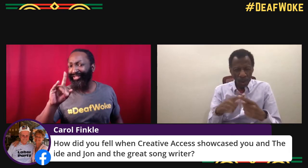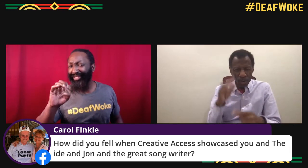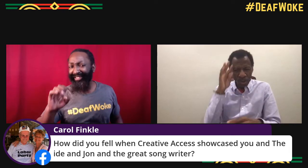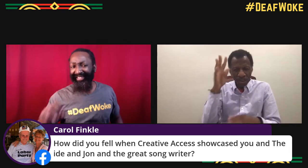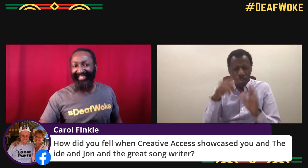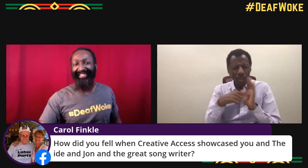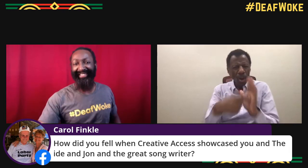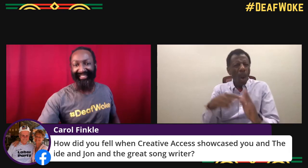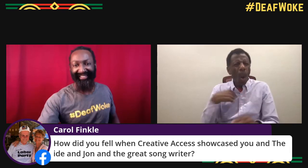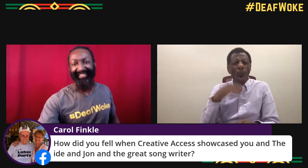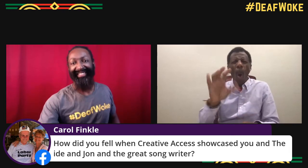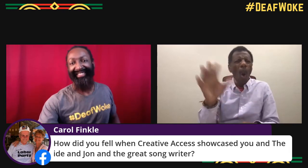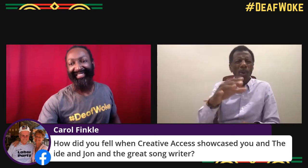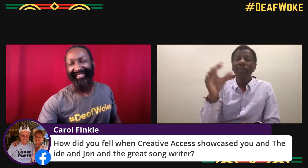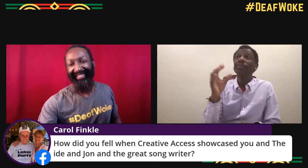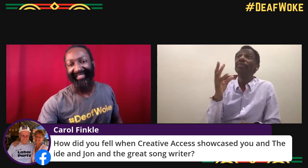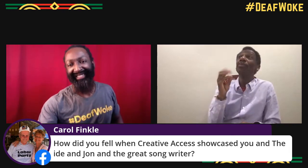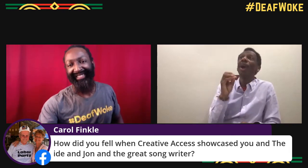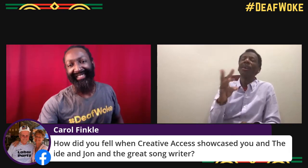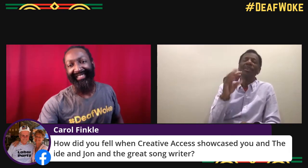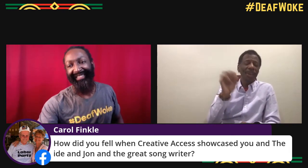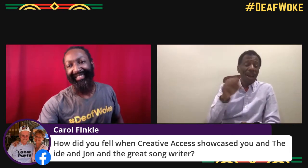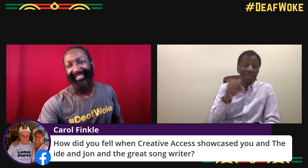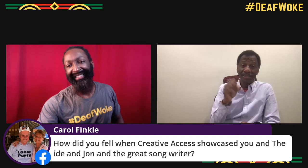The ride is what you're talking about, I think they mean.